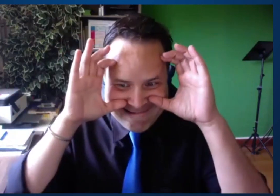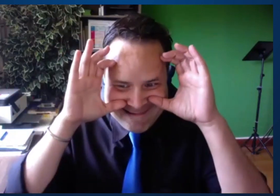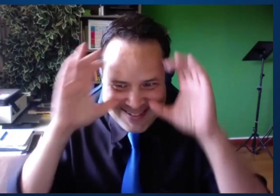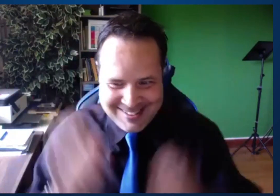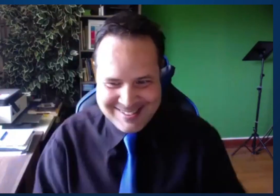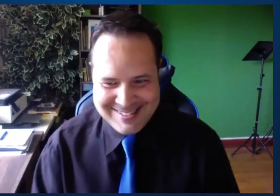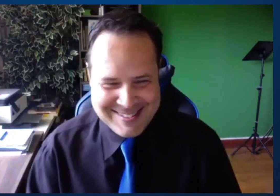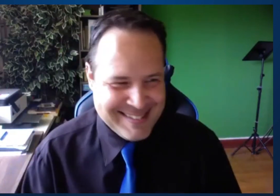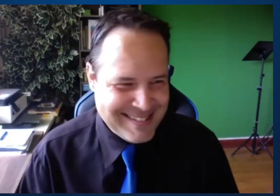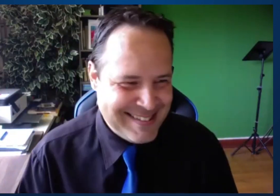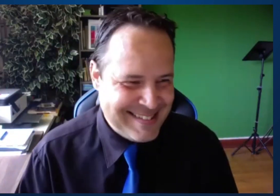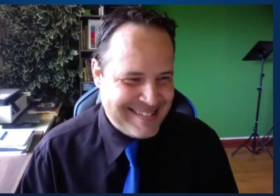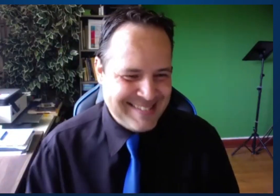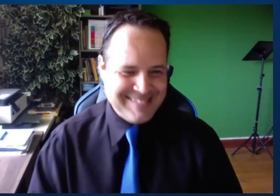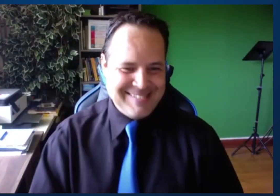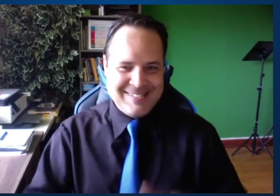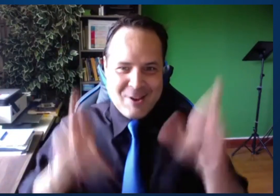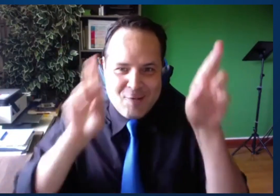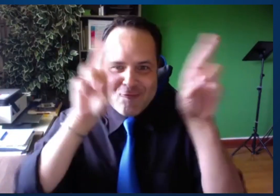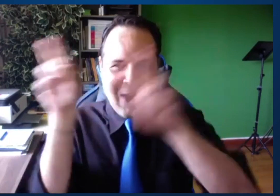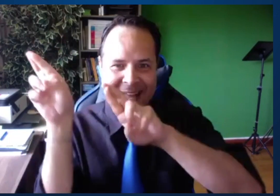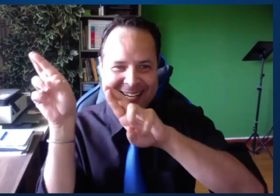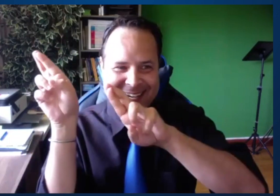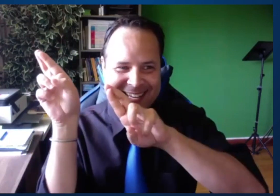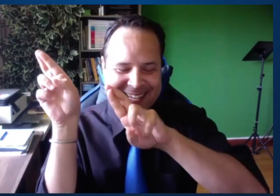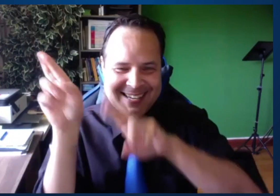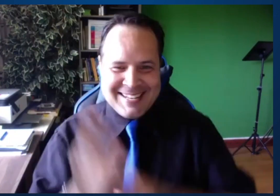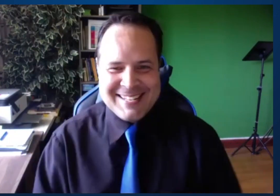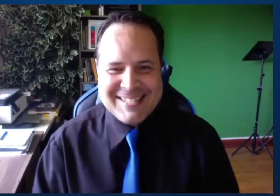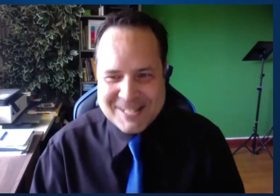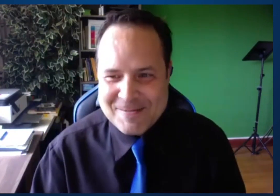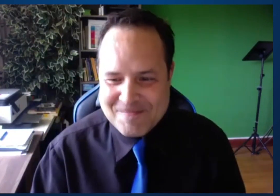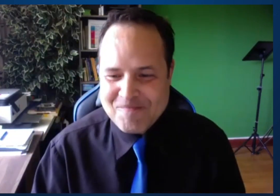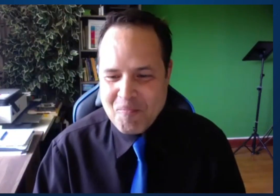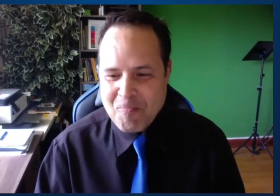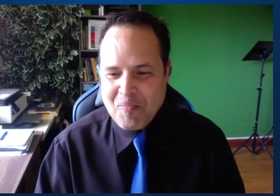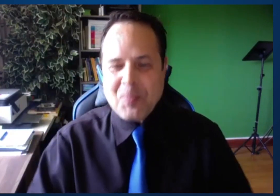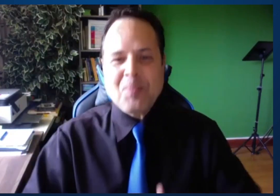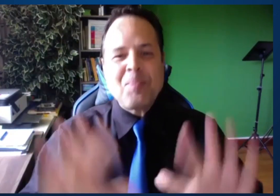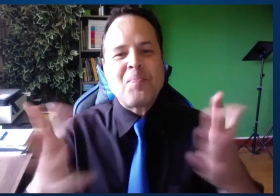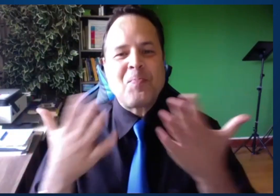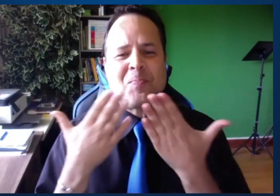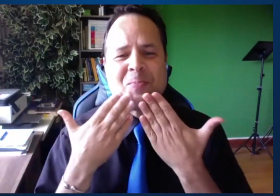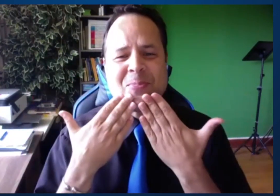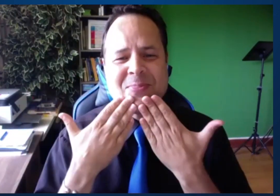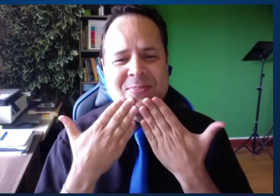The second presentation for Doctor Skyer is going to be on October 7. And I keep an eye open for that invitation.